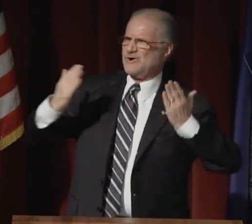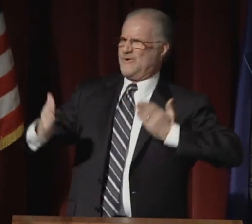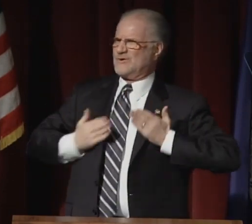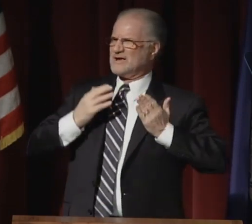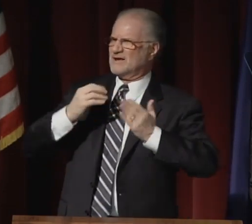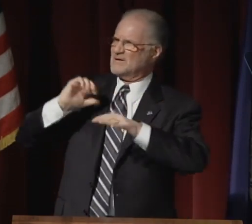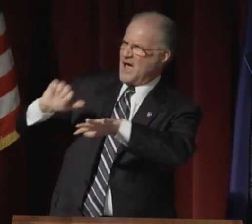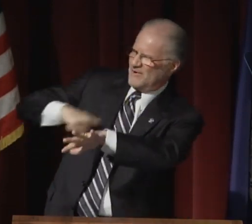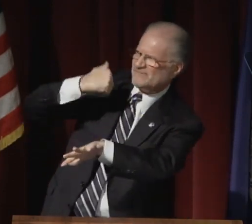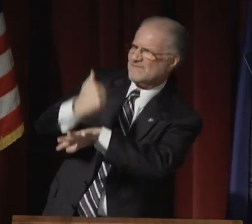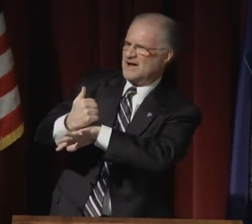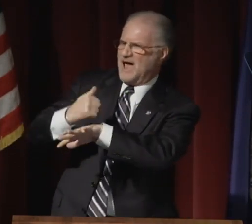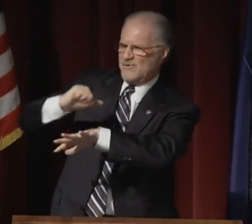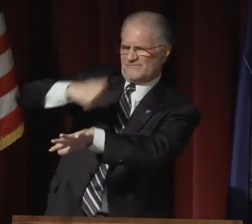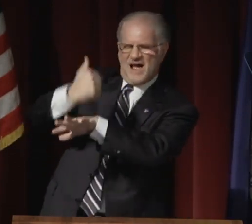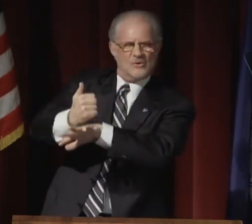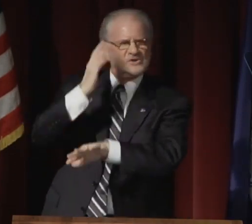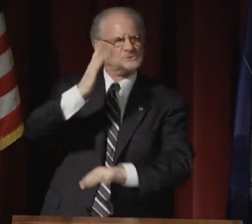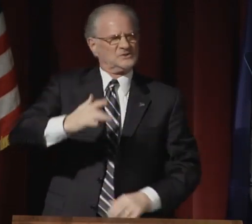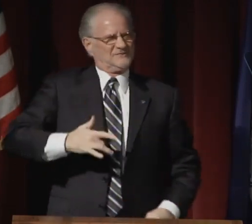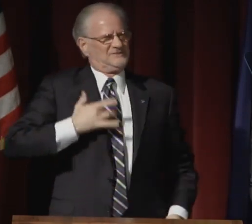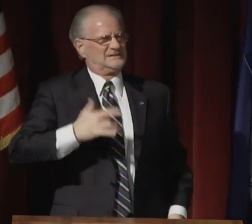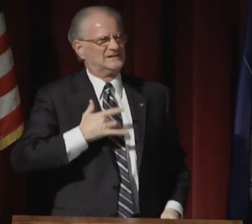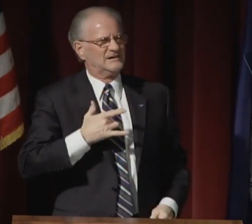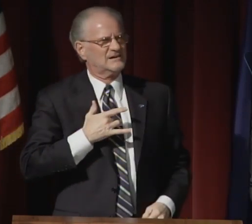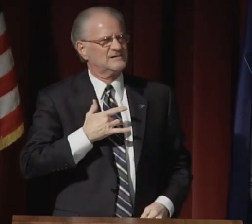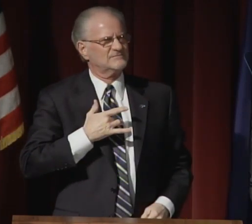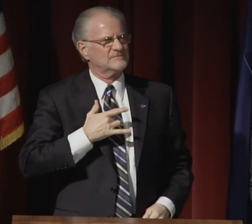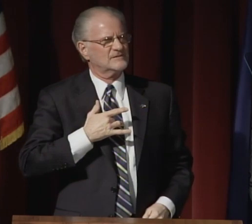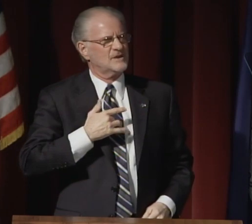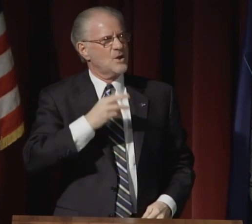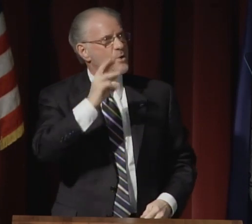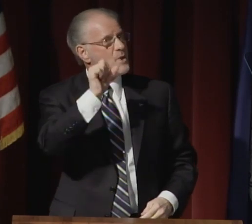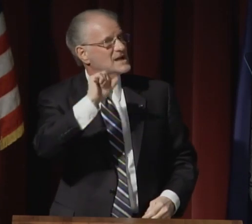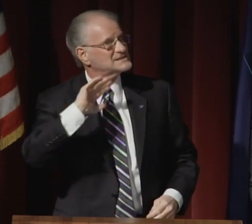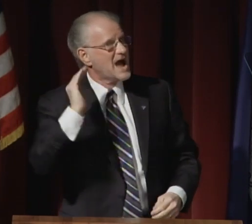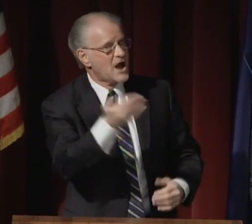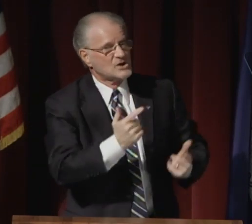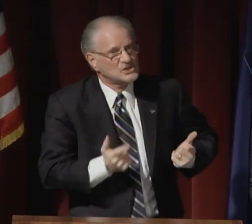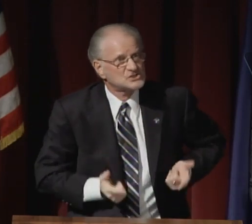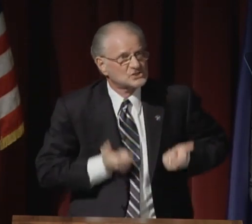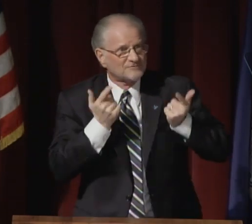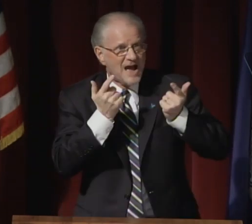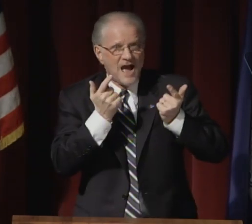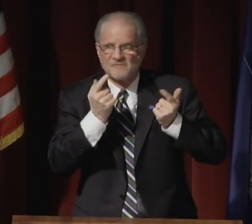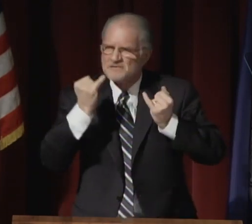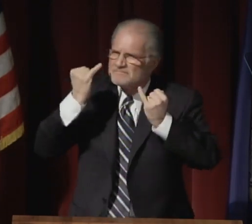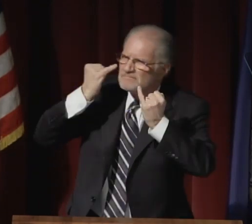Consider the pride and the joy our founders would feel.